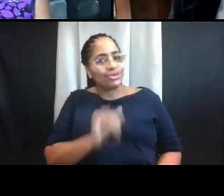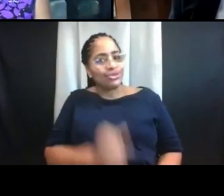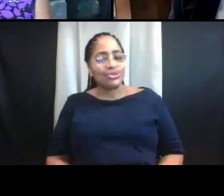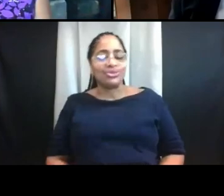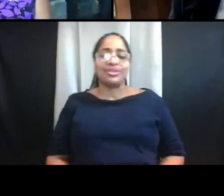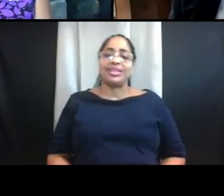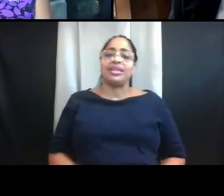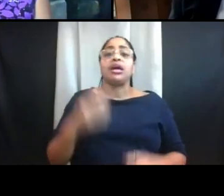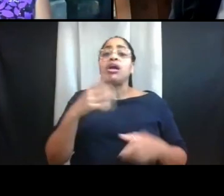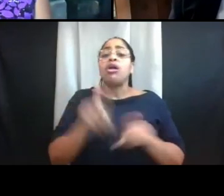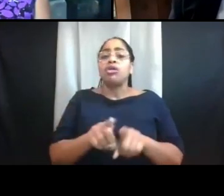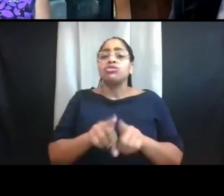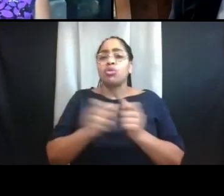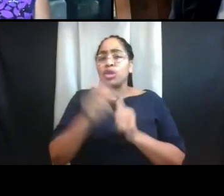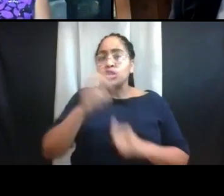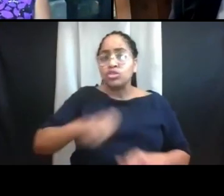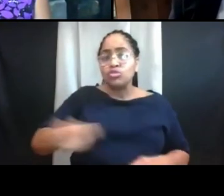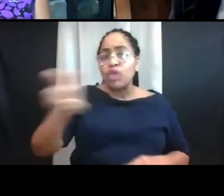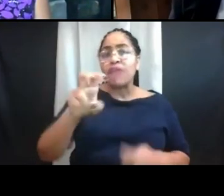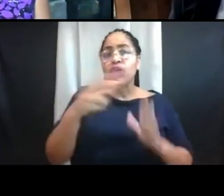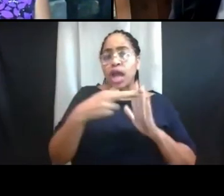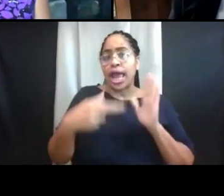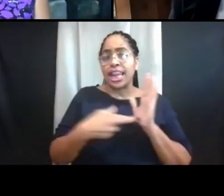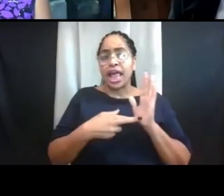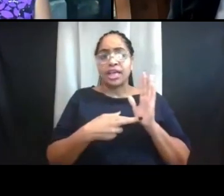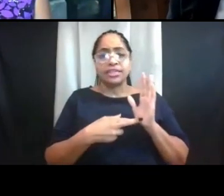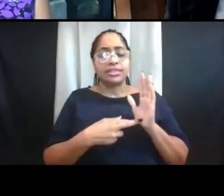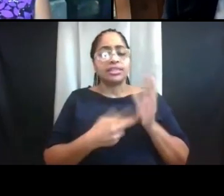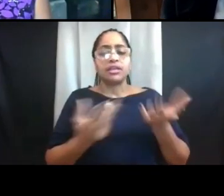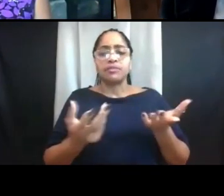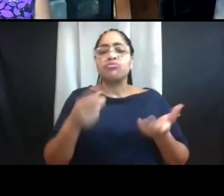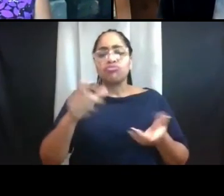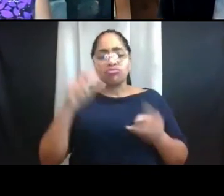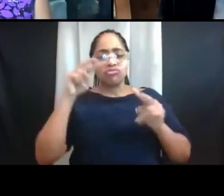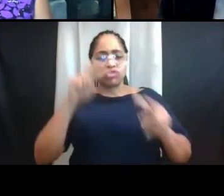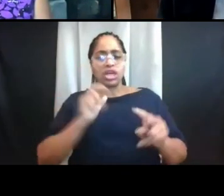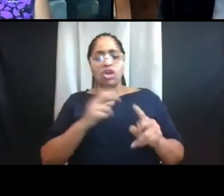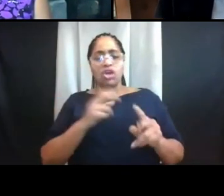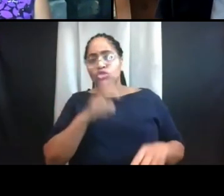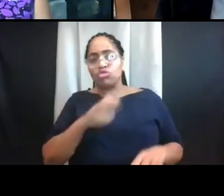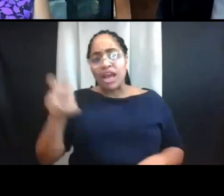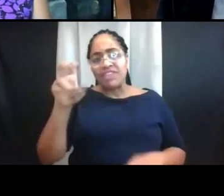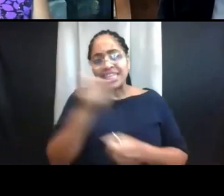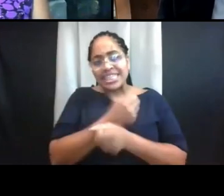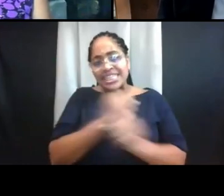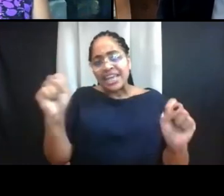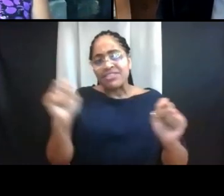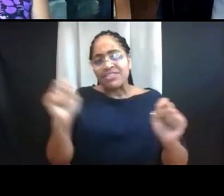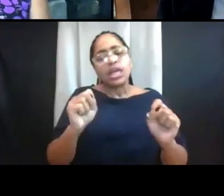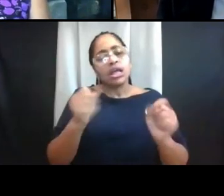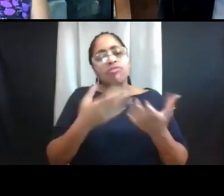you can look at our information on travel and safety pointers which are available